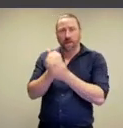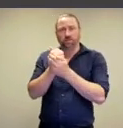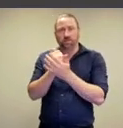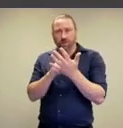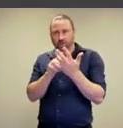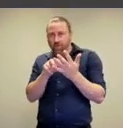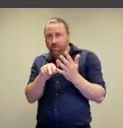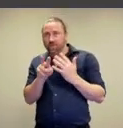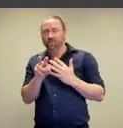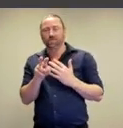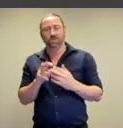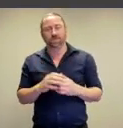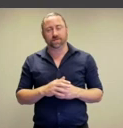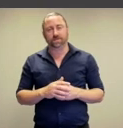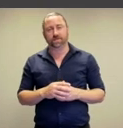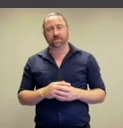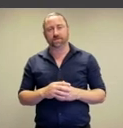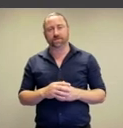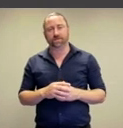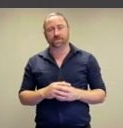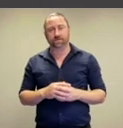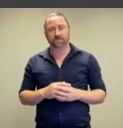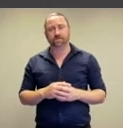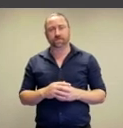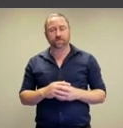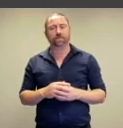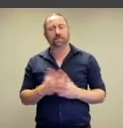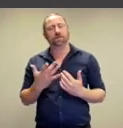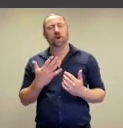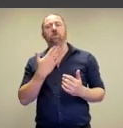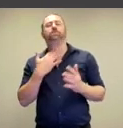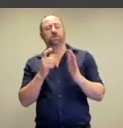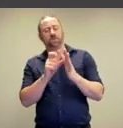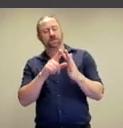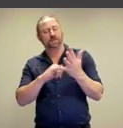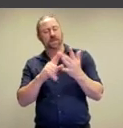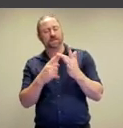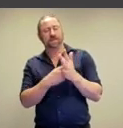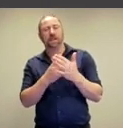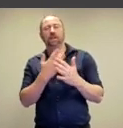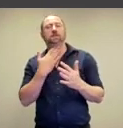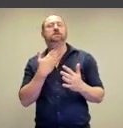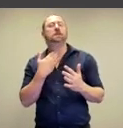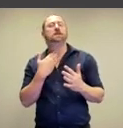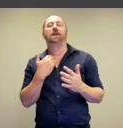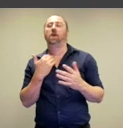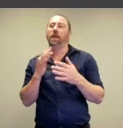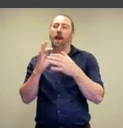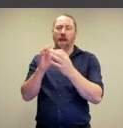and pleasure in looking.